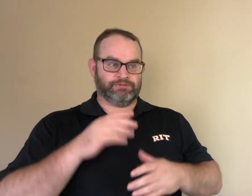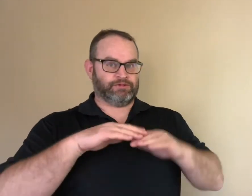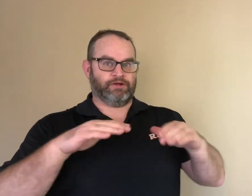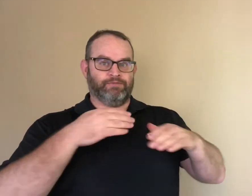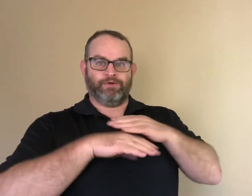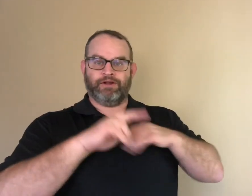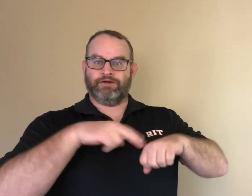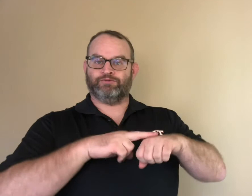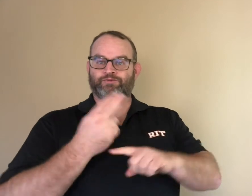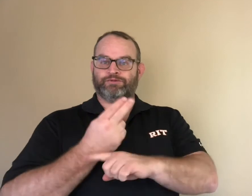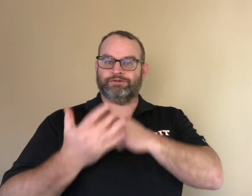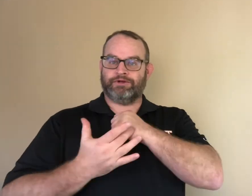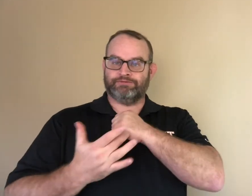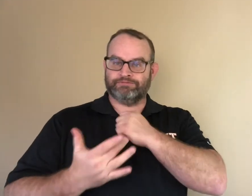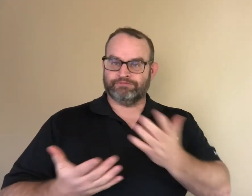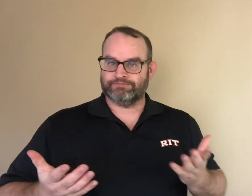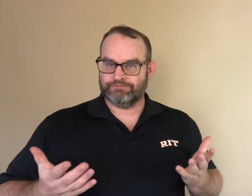Are children born natural users of technology?